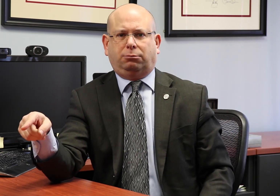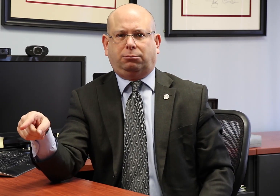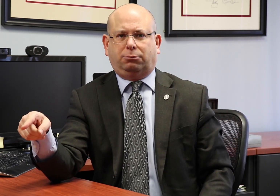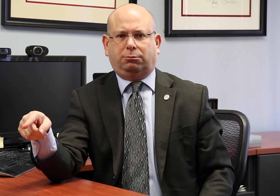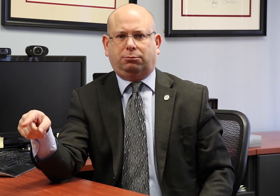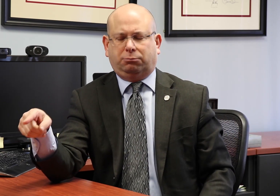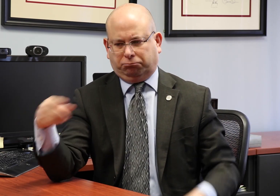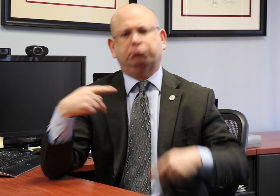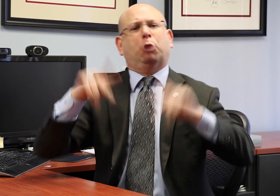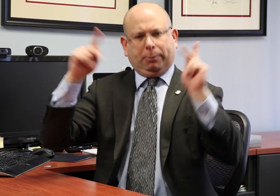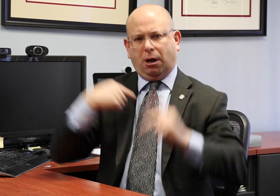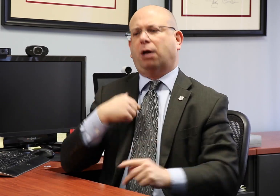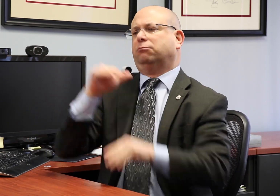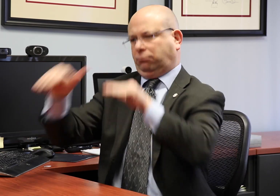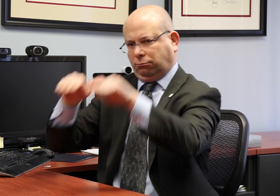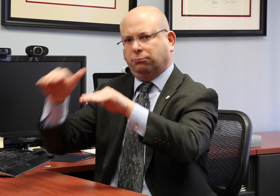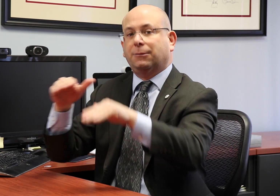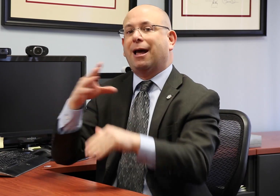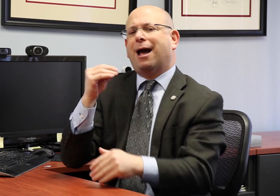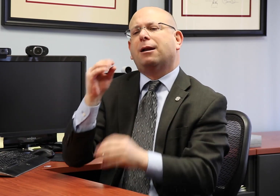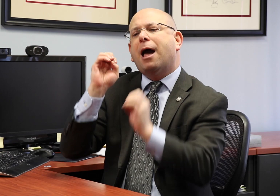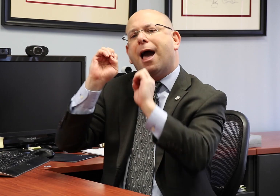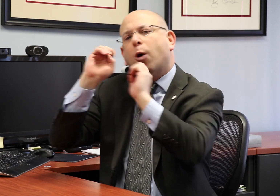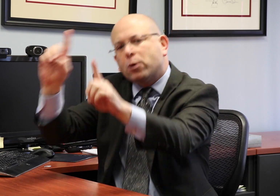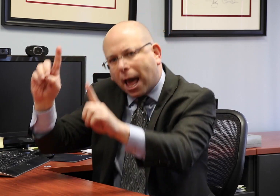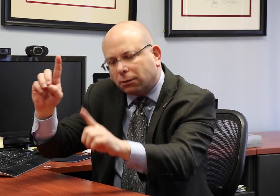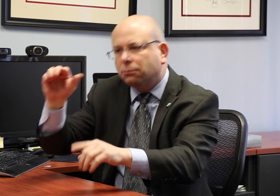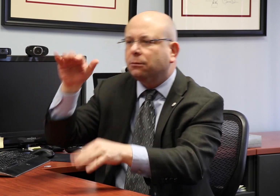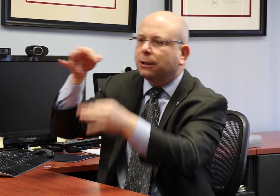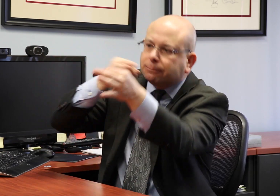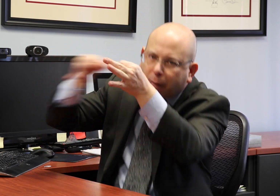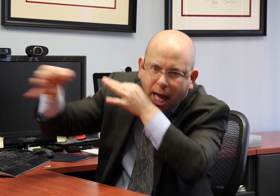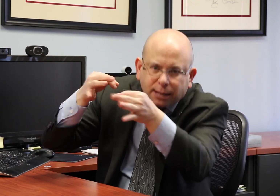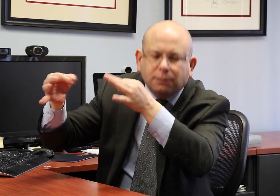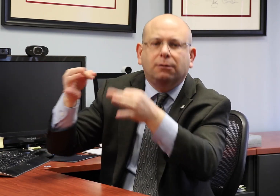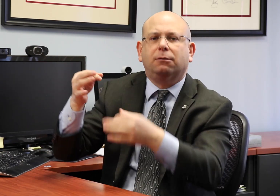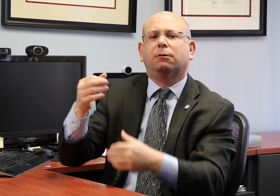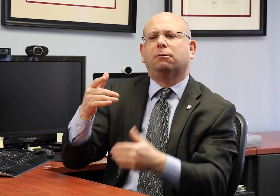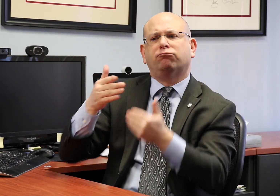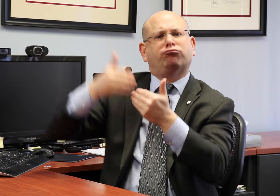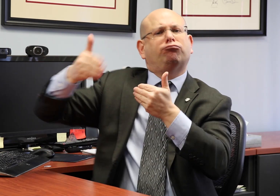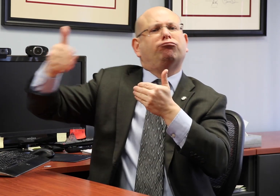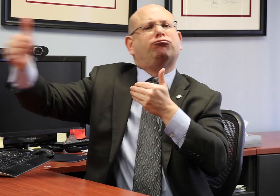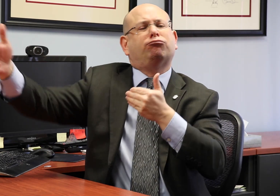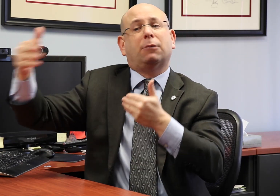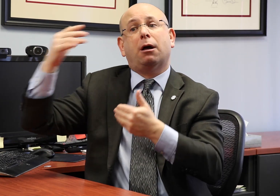The rule-making process is an important opportunity for us to educate and explain what rules should be created.